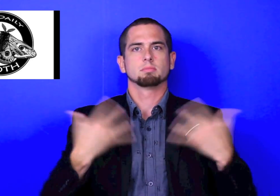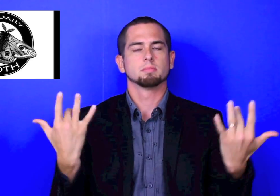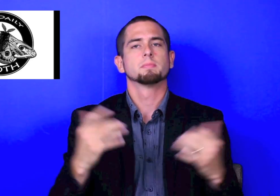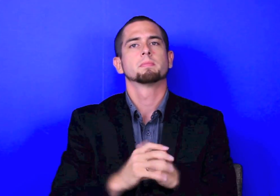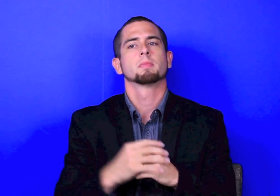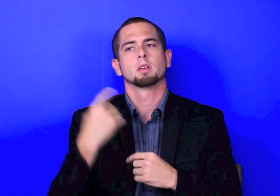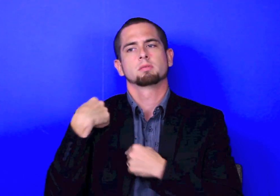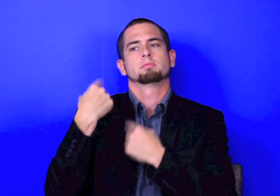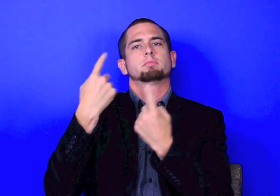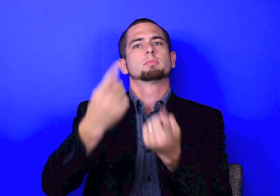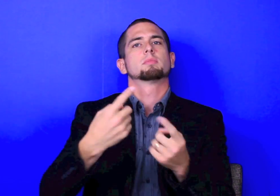This ASL Radio show, what is this?